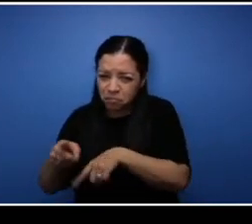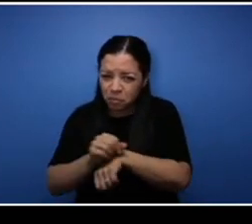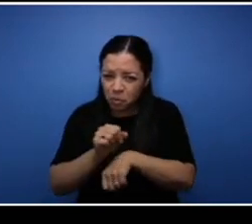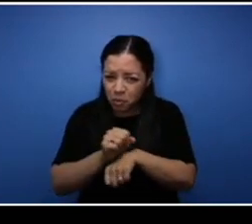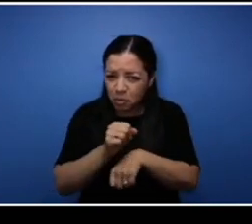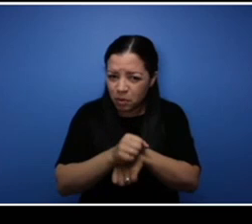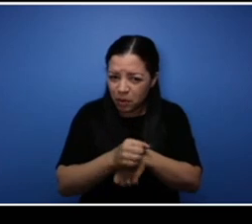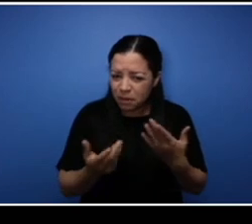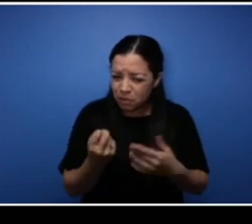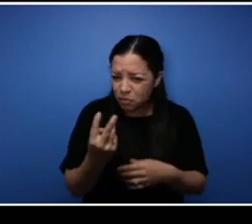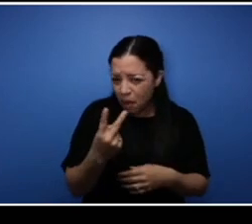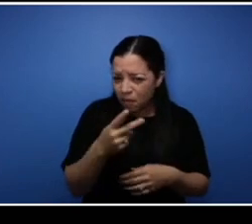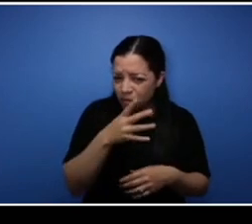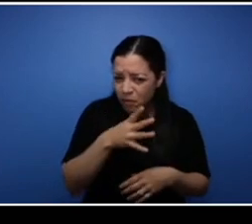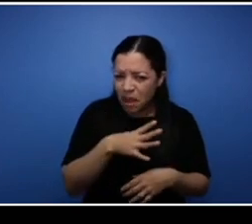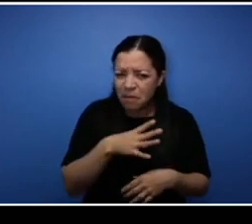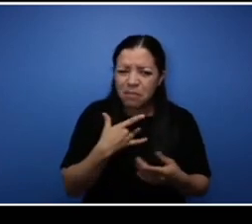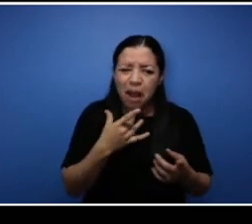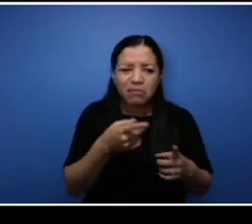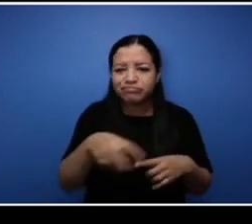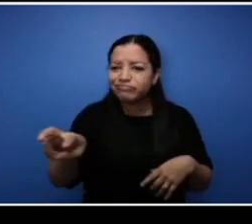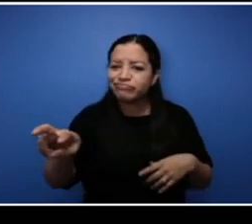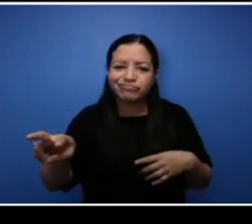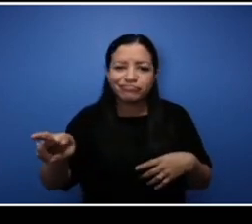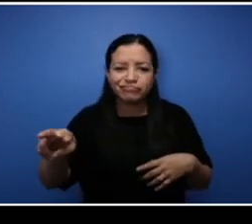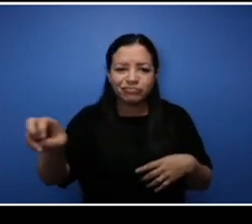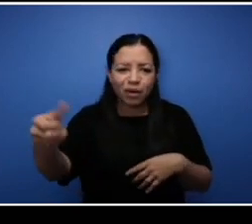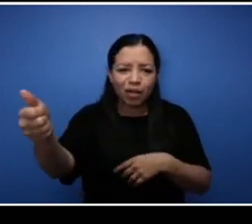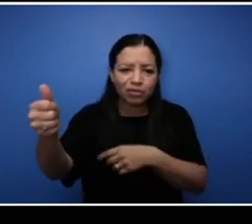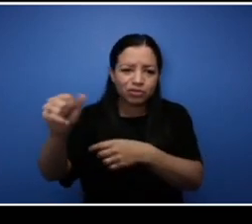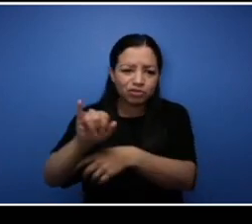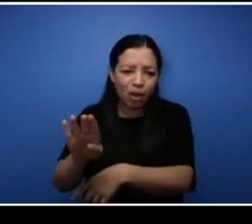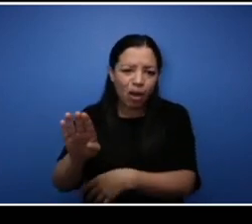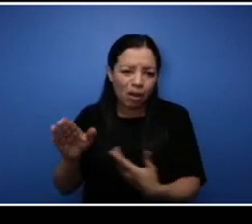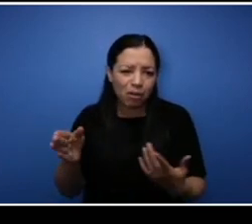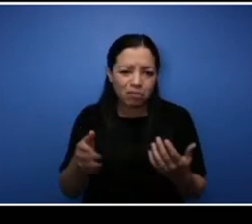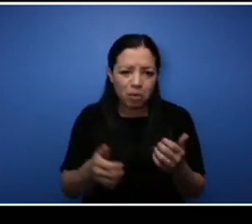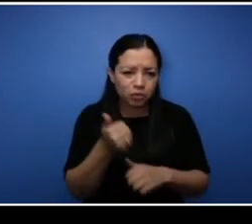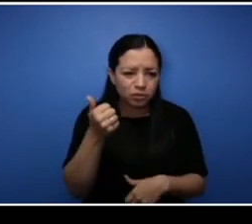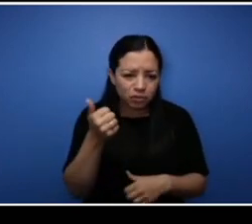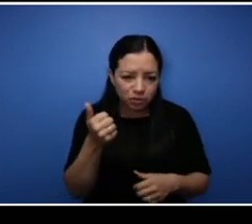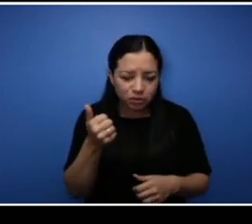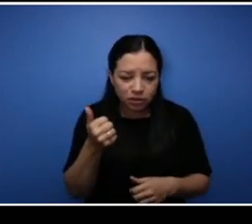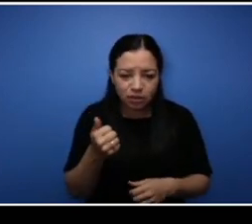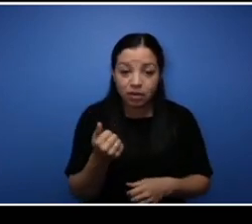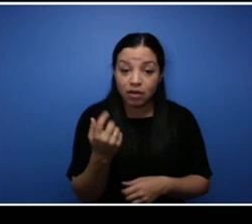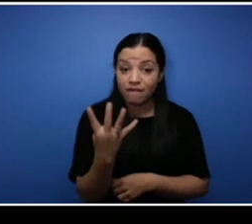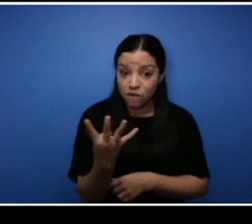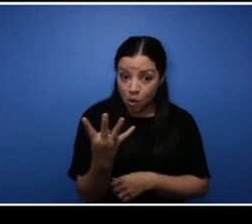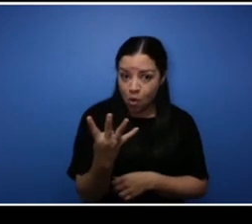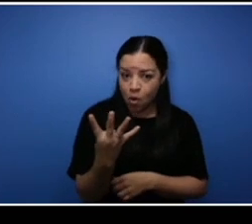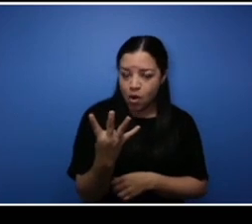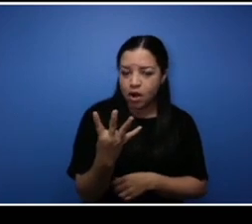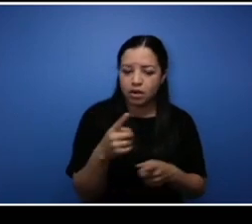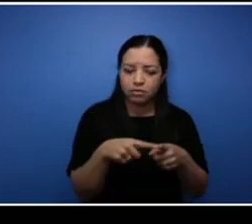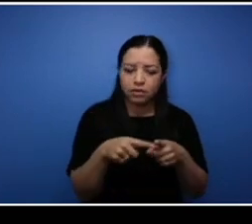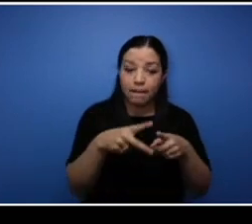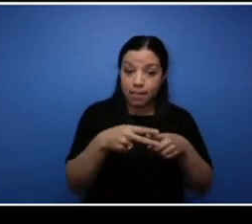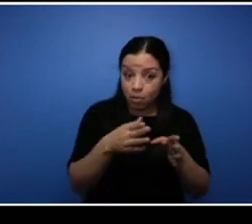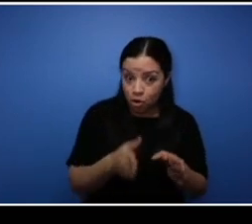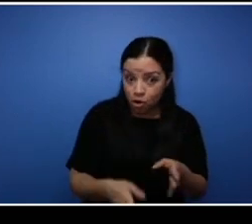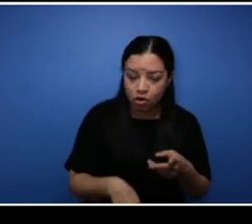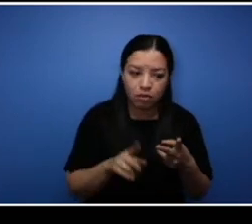Most of them have moved on but we've had it in four different trades, like plumbers, carpentry,